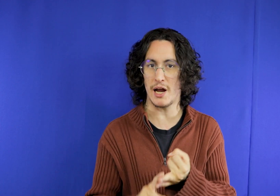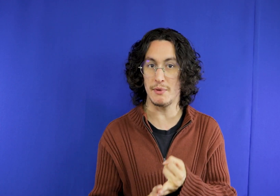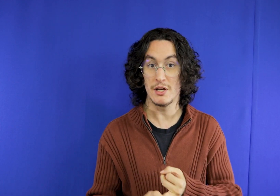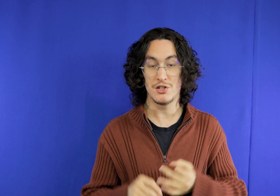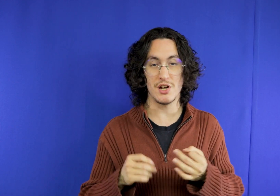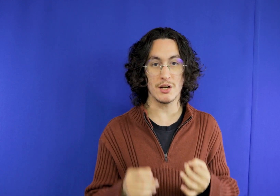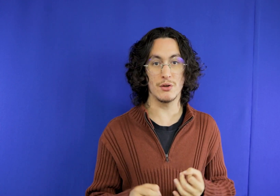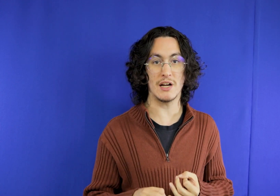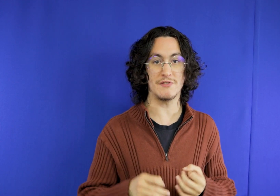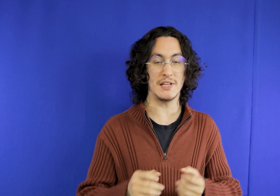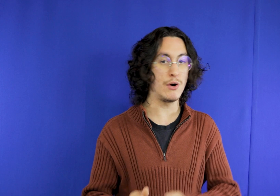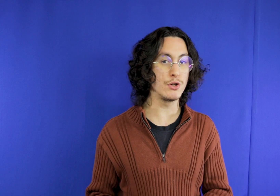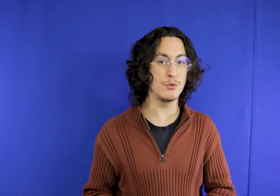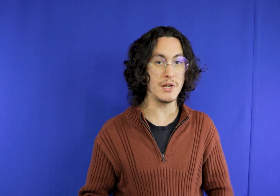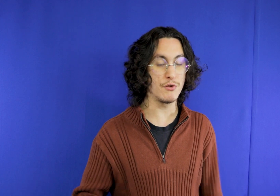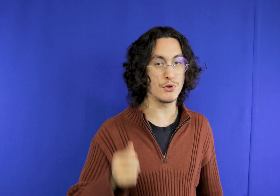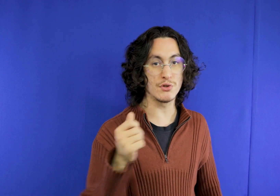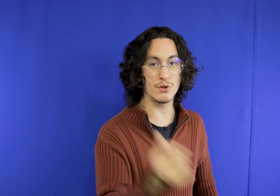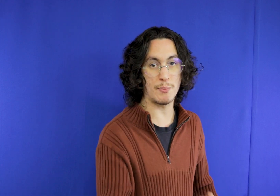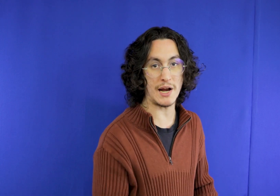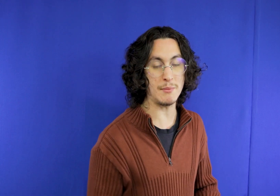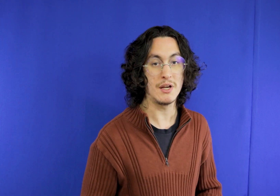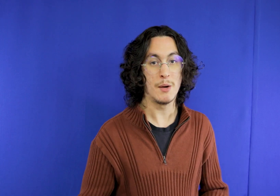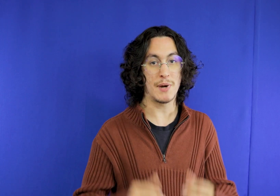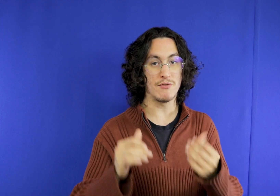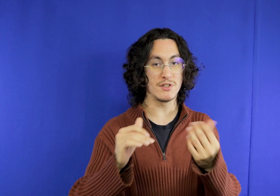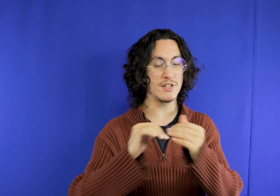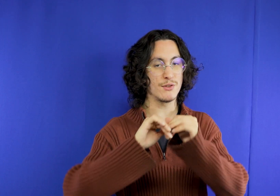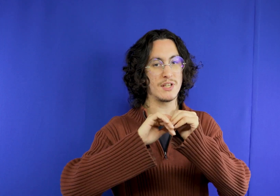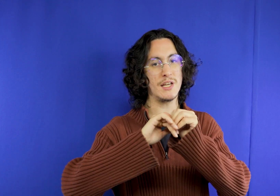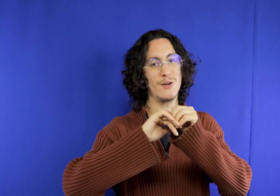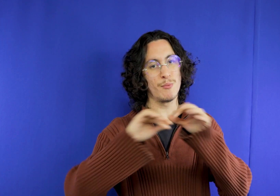accept the prime it comes in place to say Hi, it's okay I'm using Prime for you, there